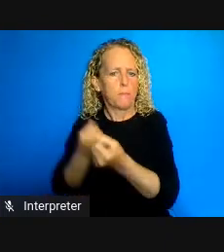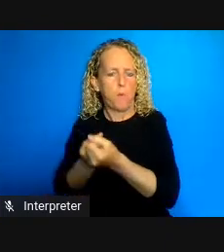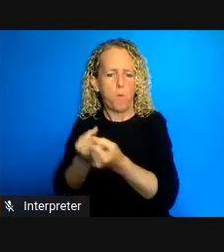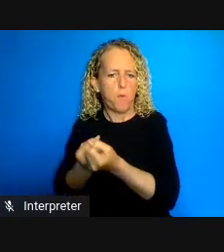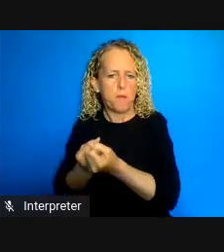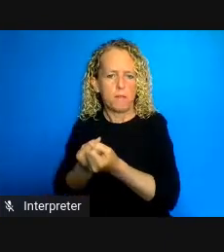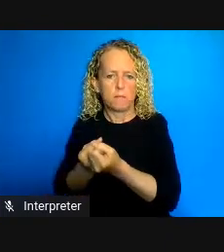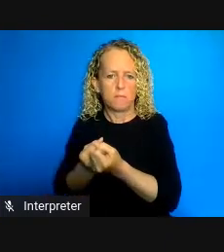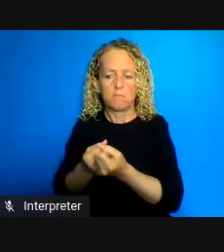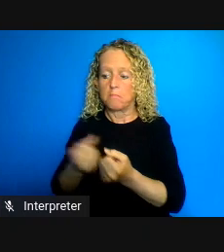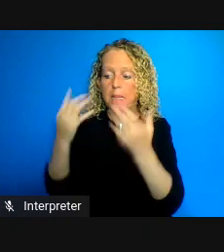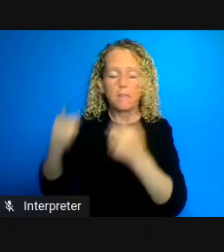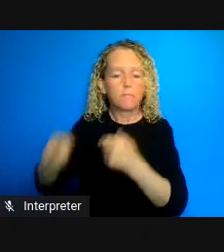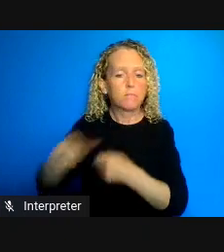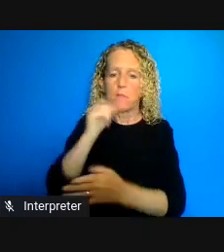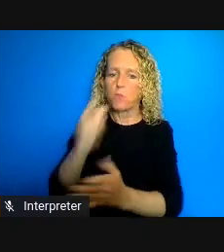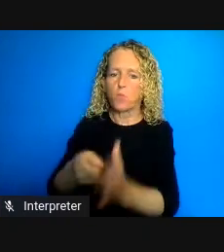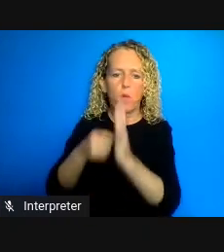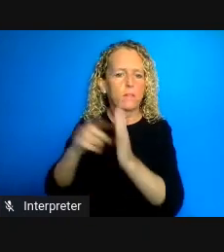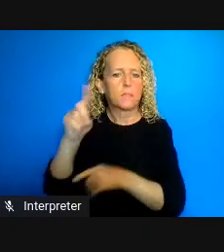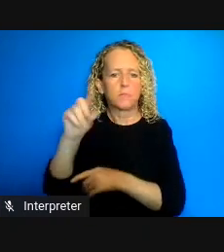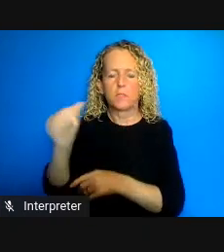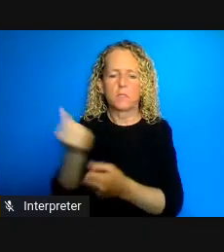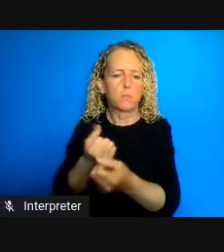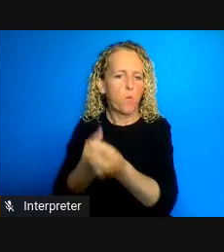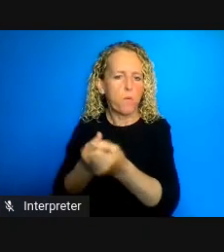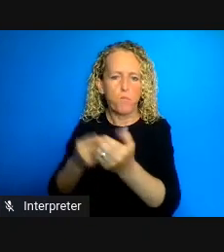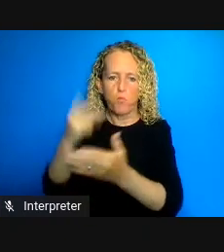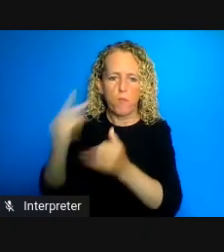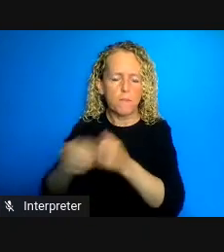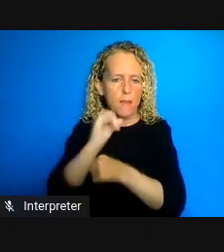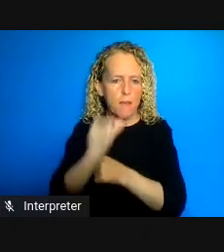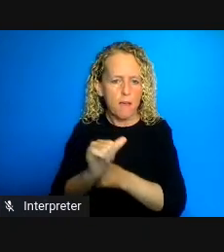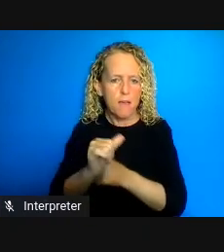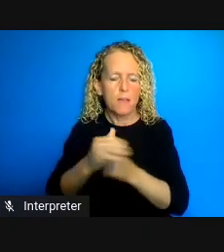Support Program services just an appropriate appropriate rental space in